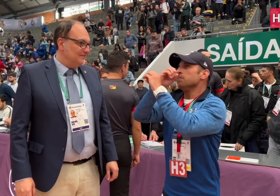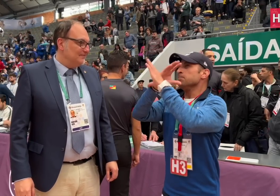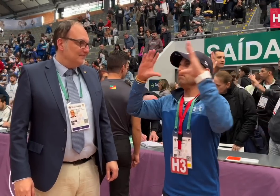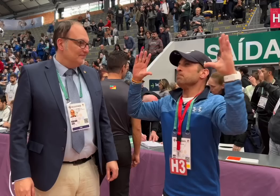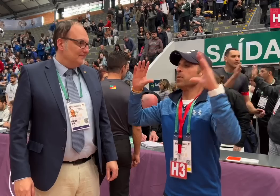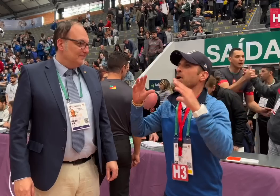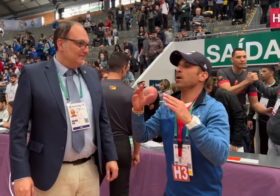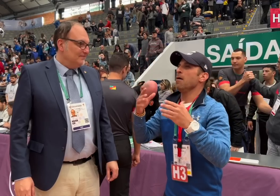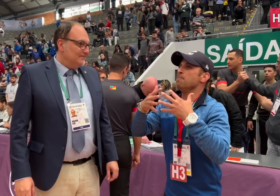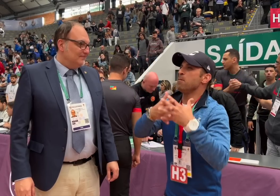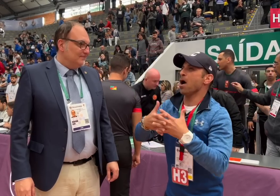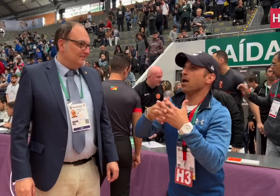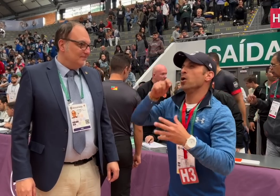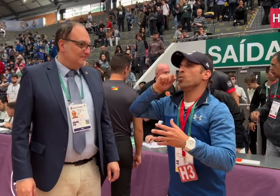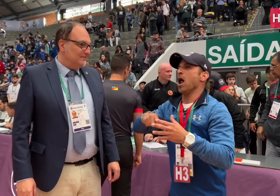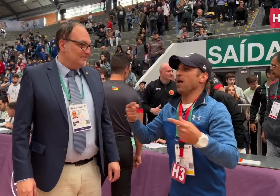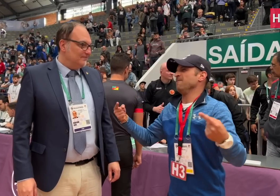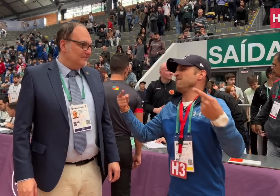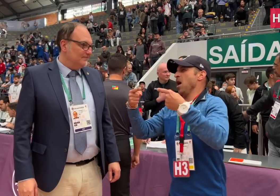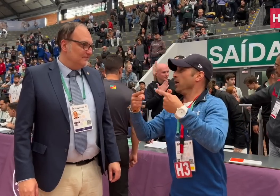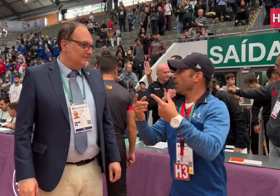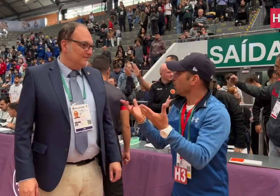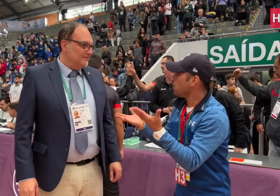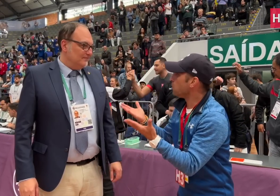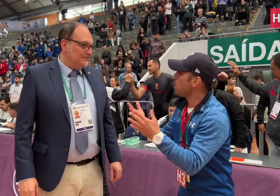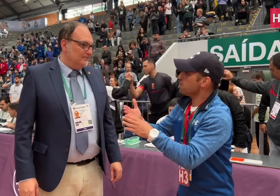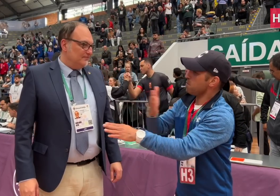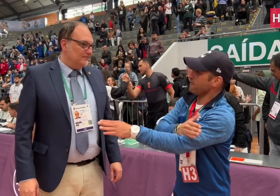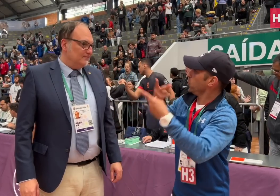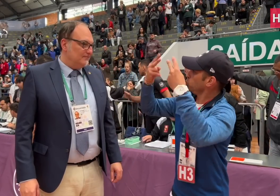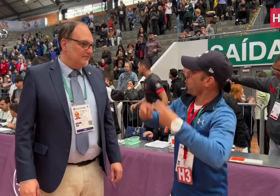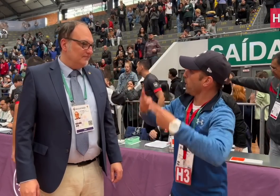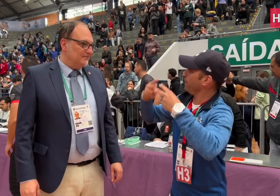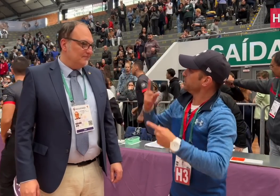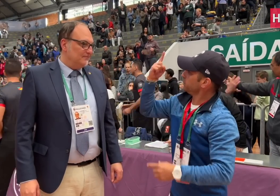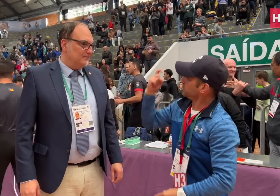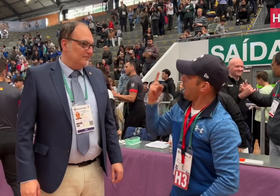Before the tournament started, did you envision the USA playing Ukraine in the final?